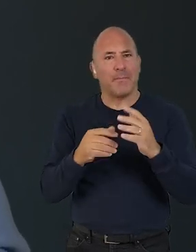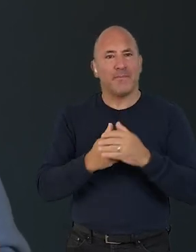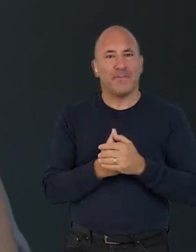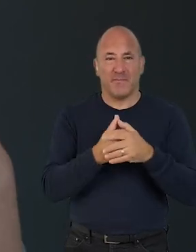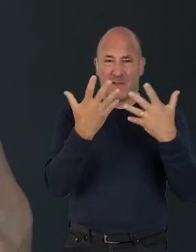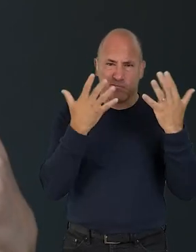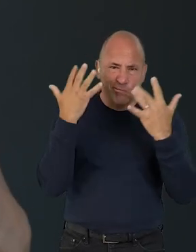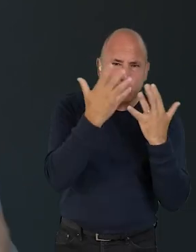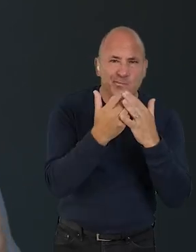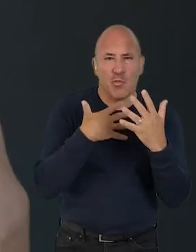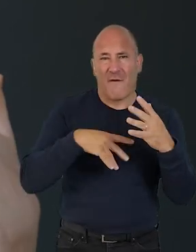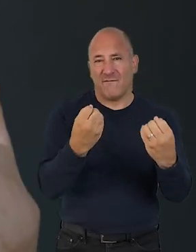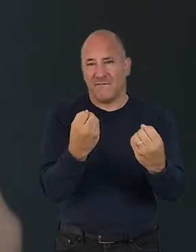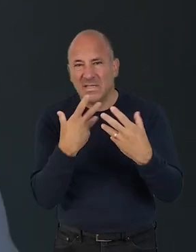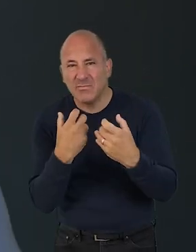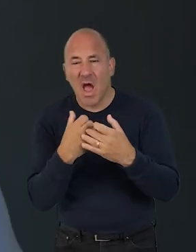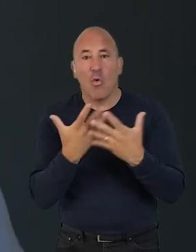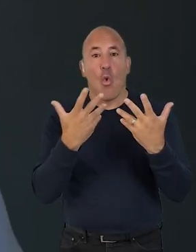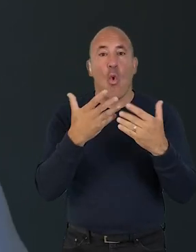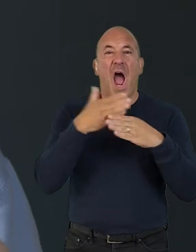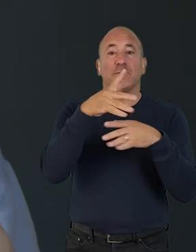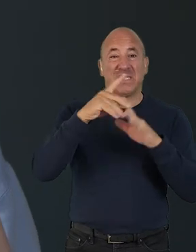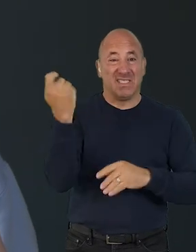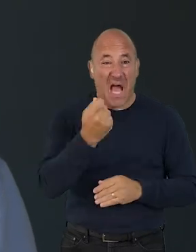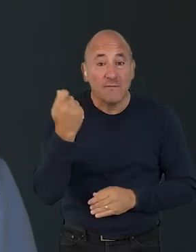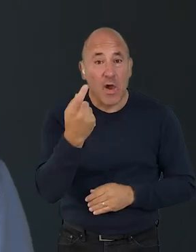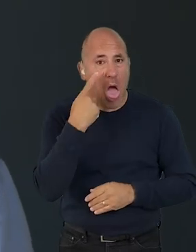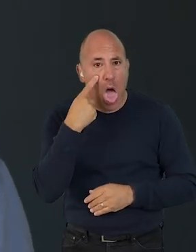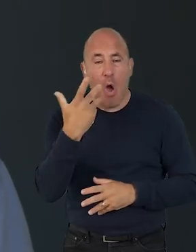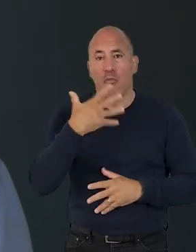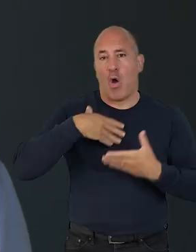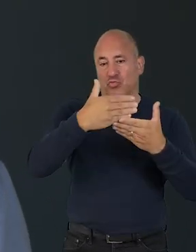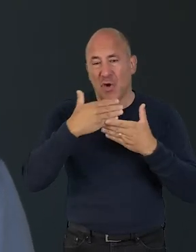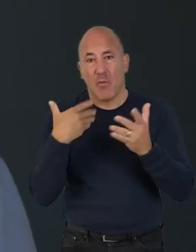If you have any thoughts or feedback on this process, any successful actions you have tried